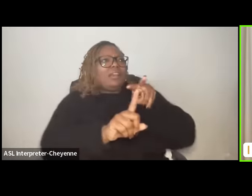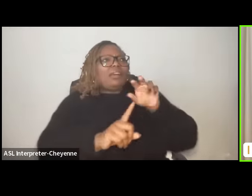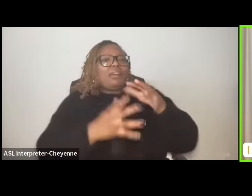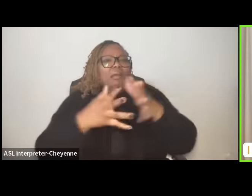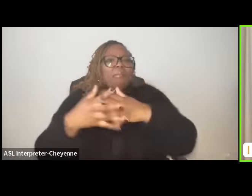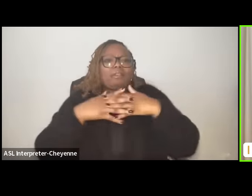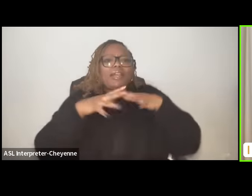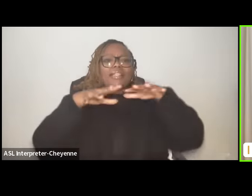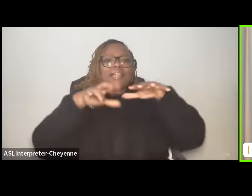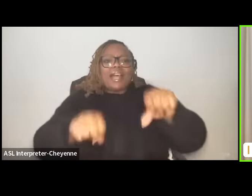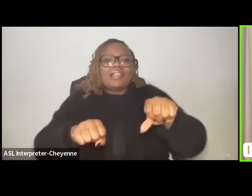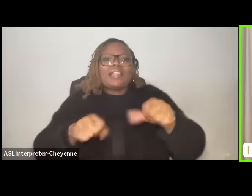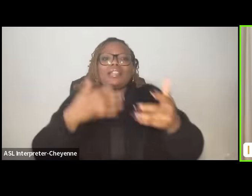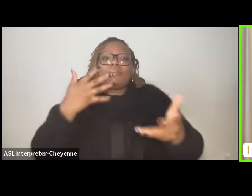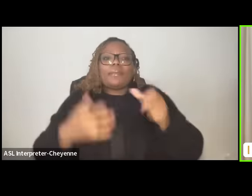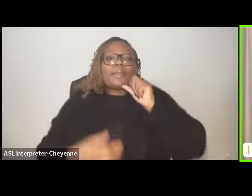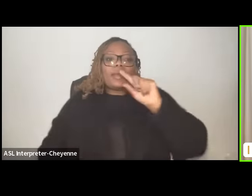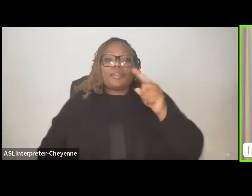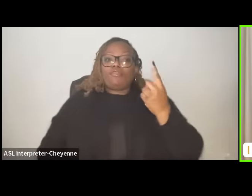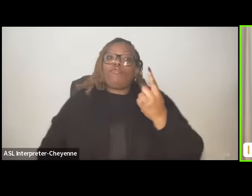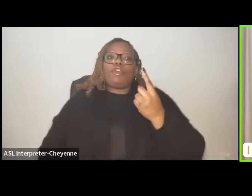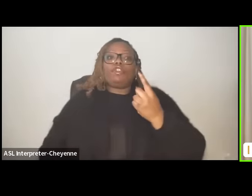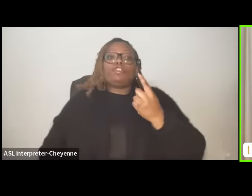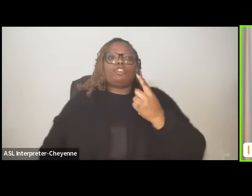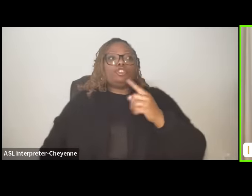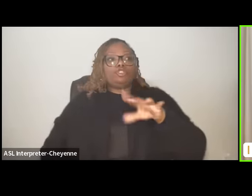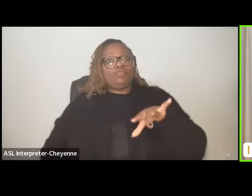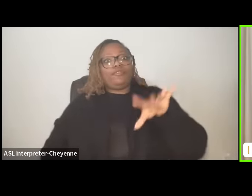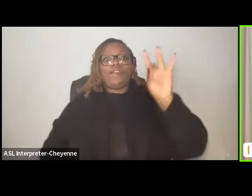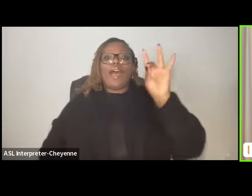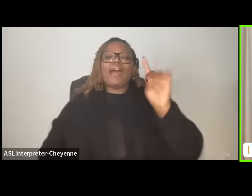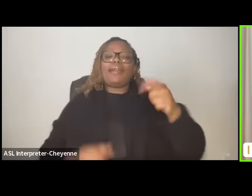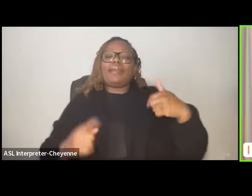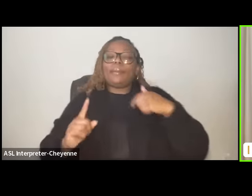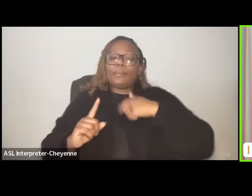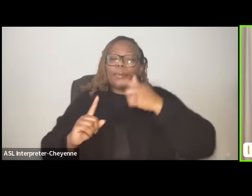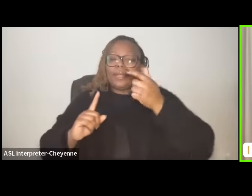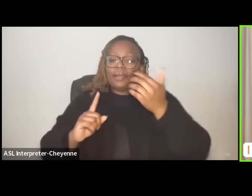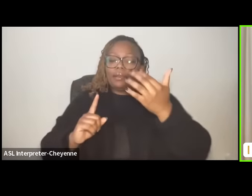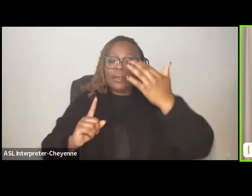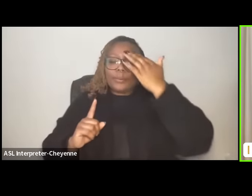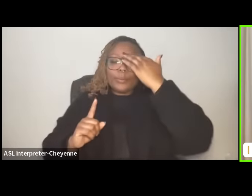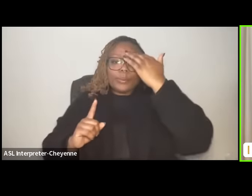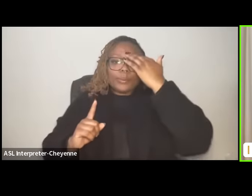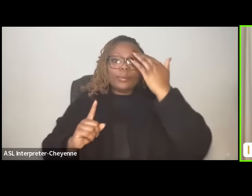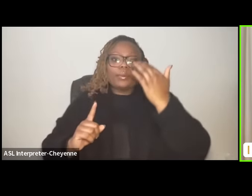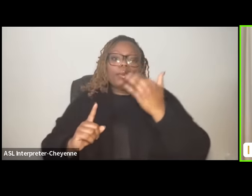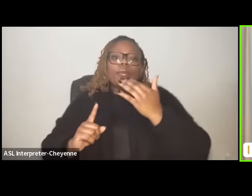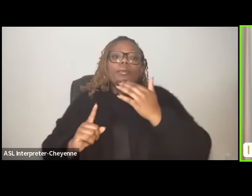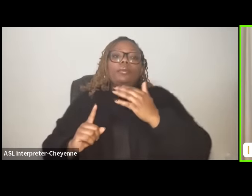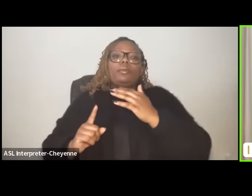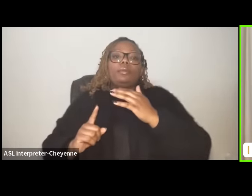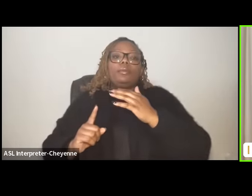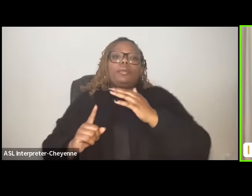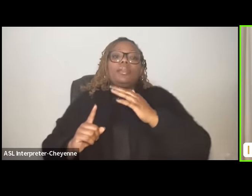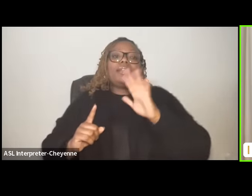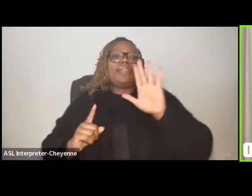though they may not have been the first to quote unquote discover we know that um their interests